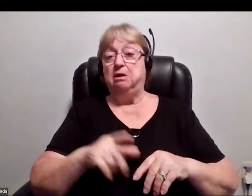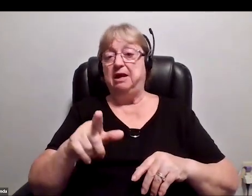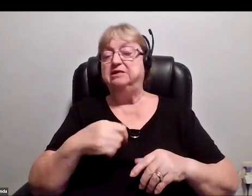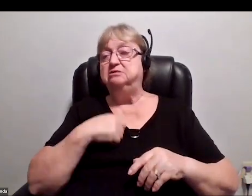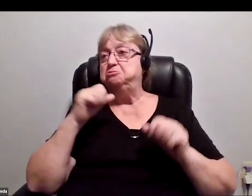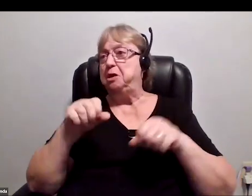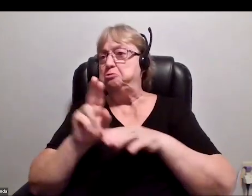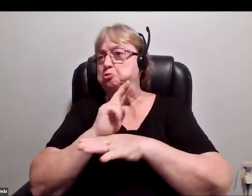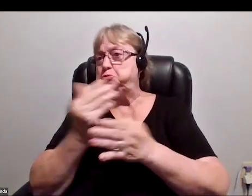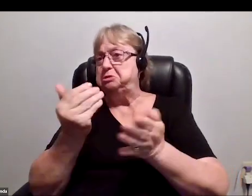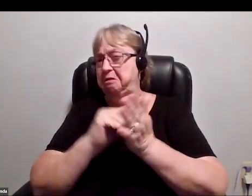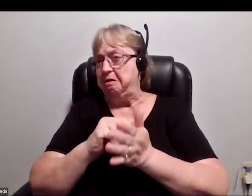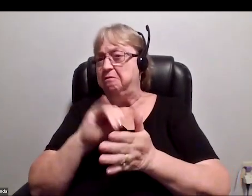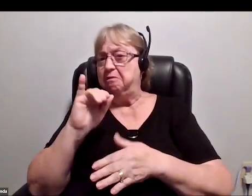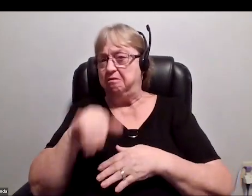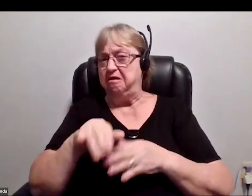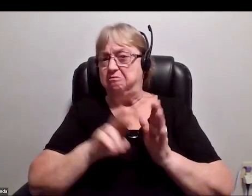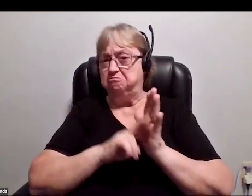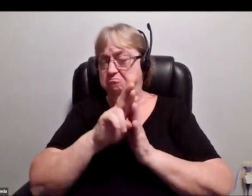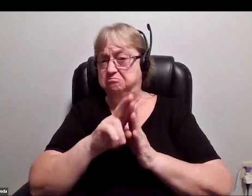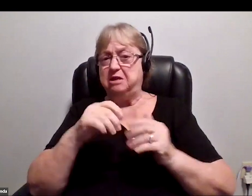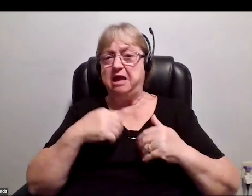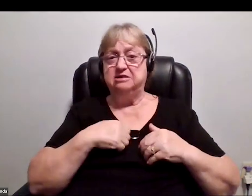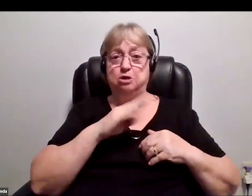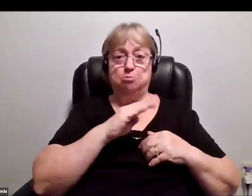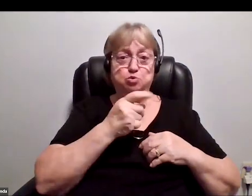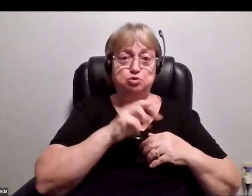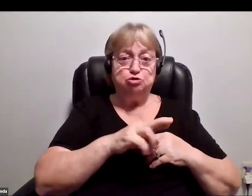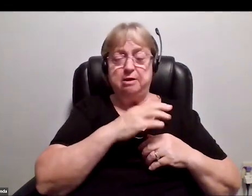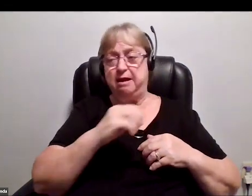it has a booster around the capsule.